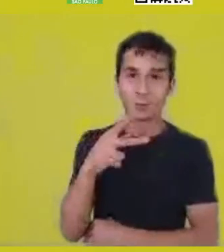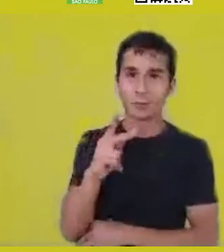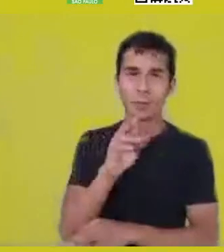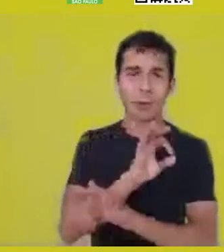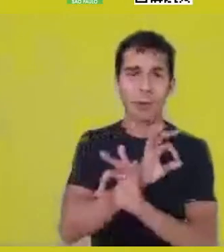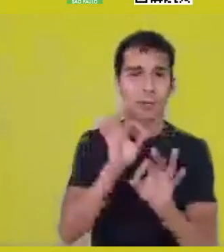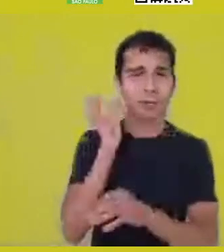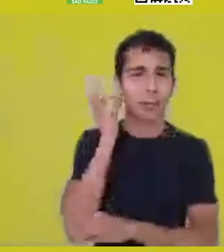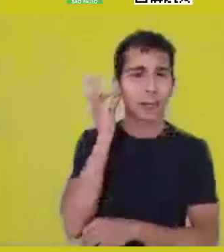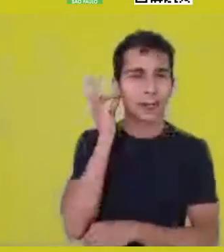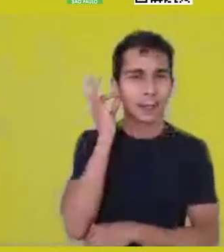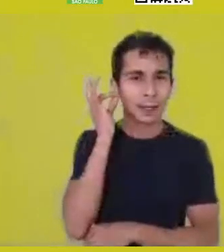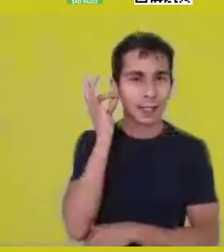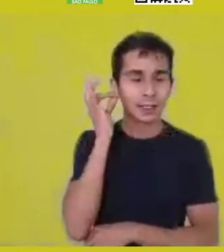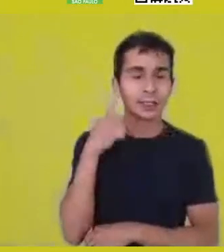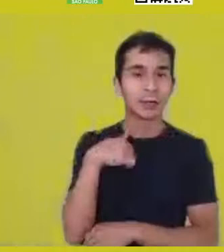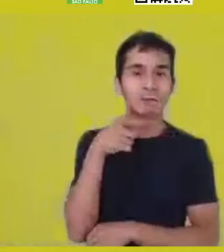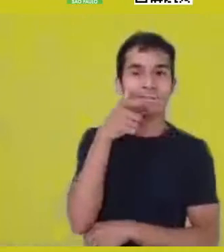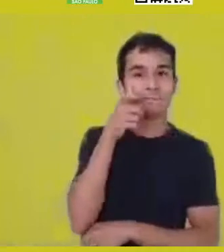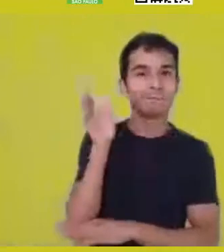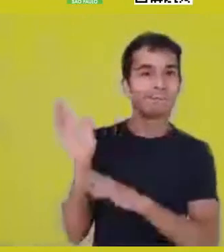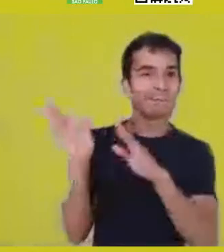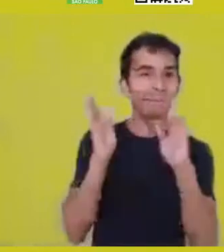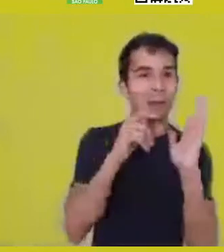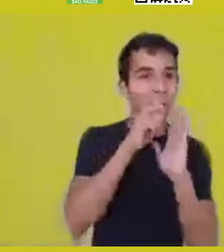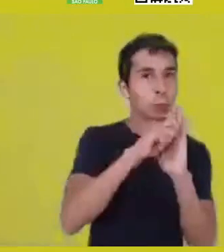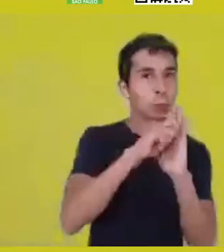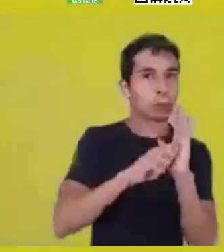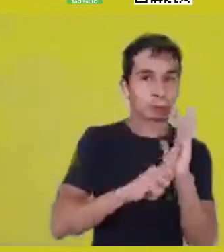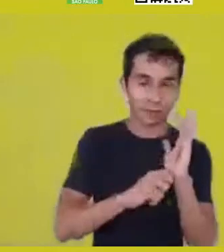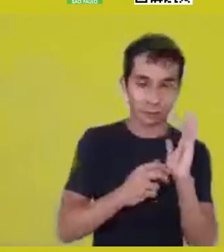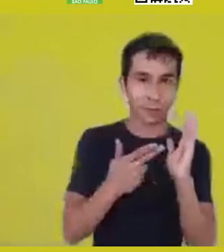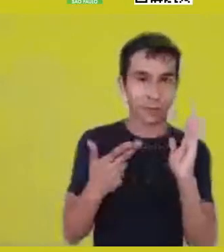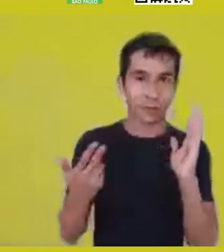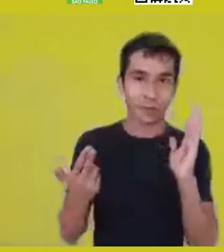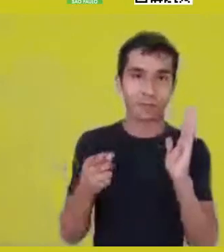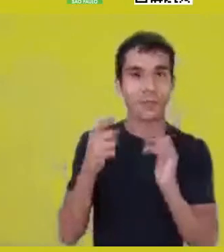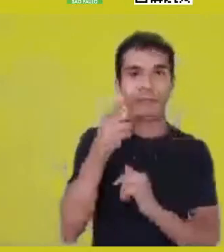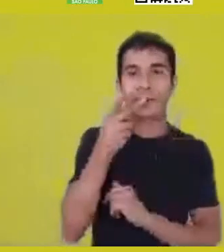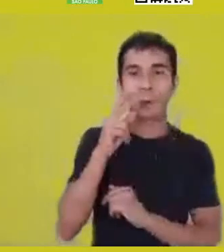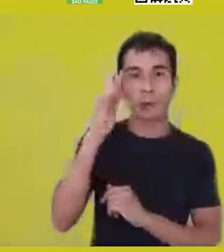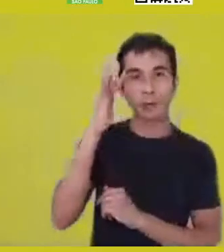this idea that Tiganá presents, that a dream isn’t a fabled place,